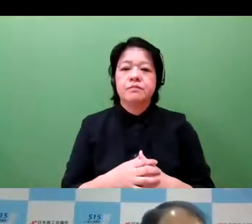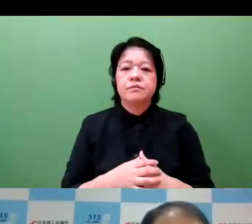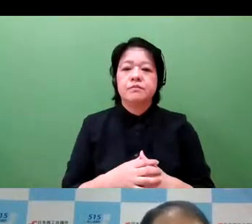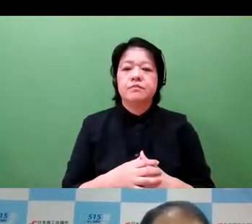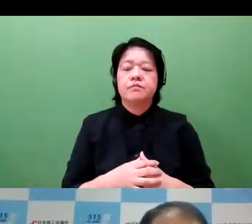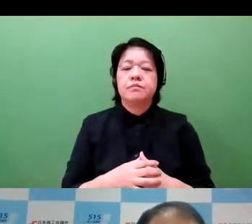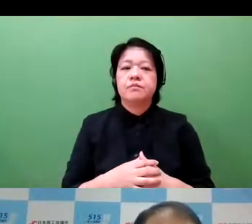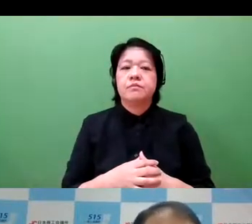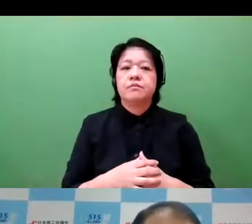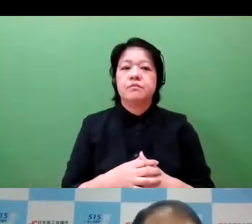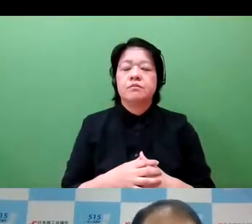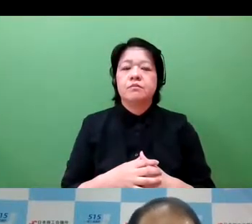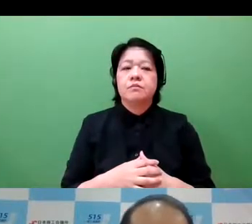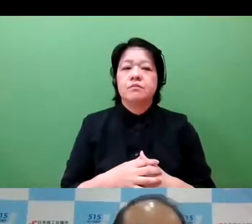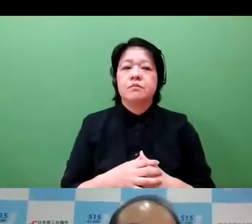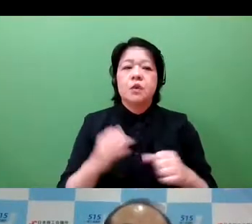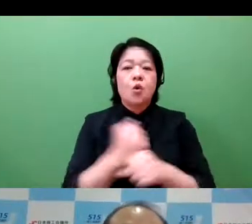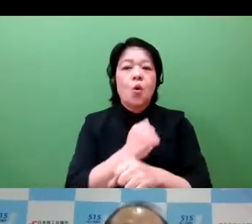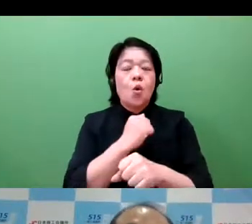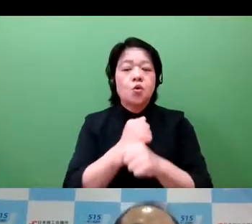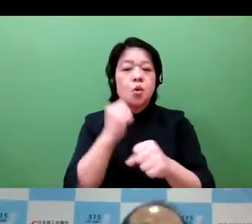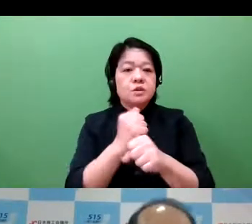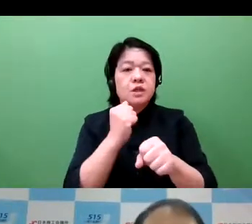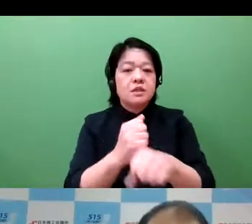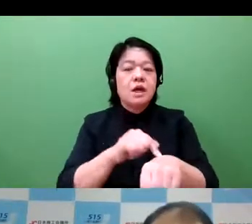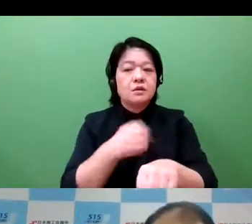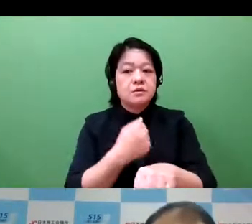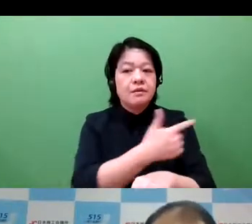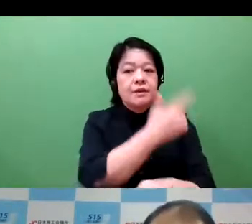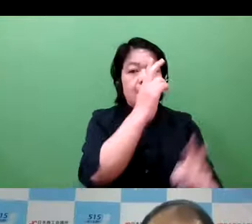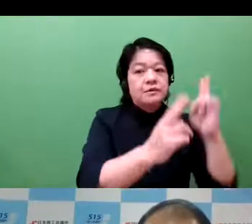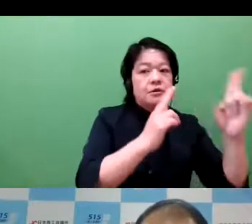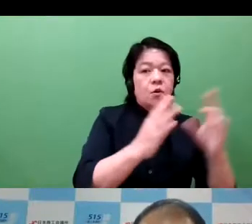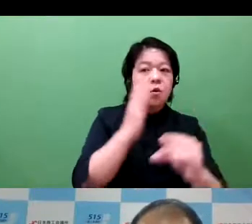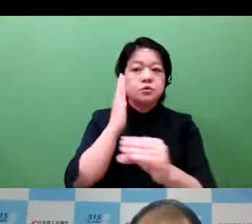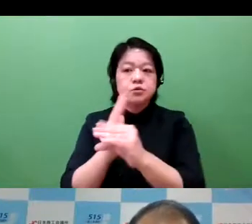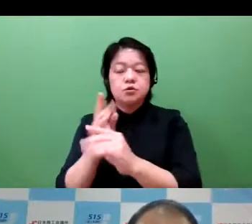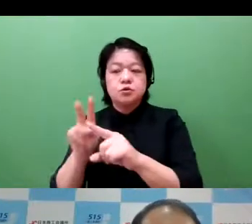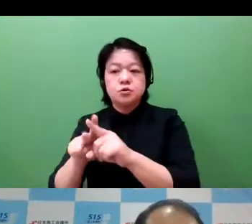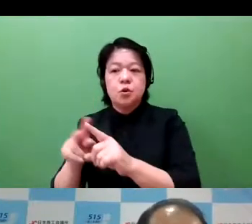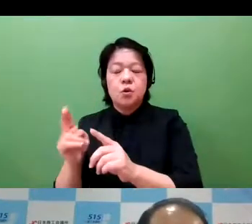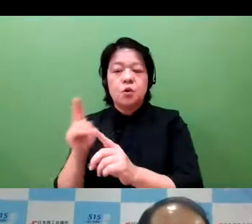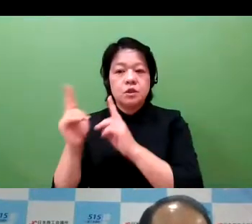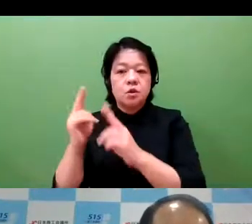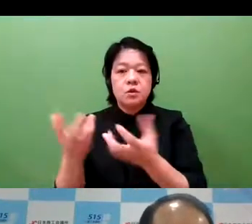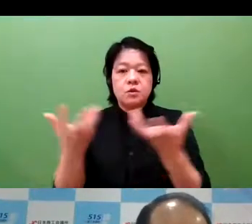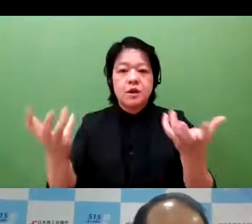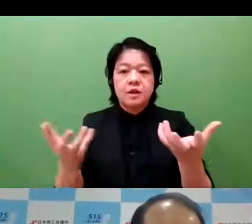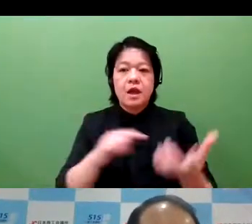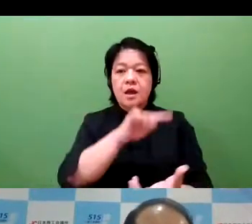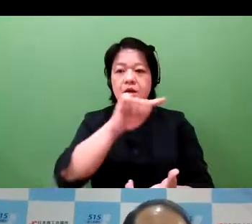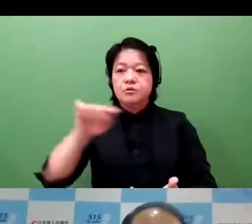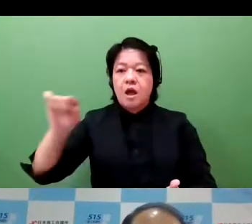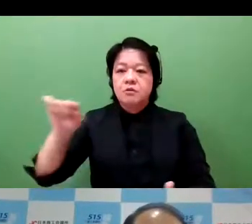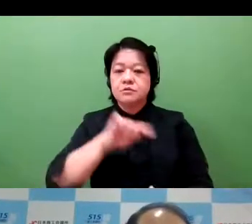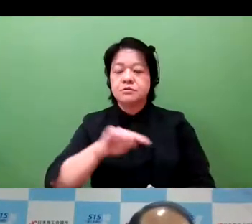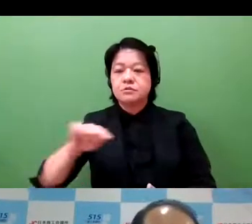On page 7, rather. And now going on to page 8, we are looking at the labor productivity. We are comparing the small and medium-sized enterprises